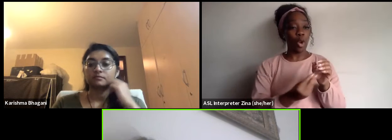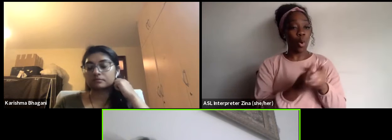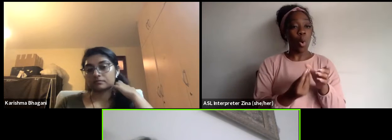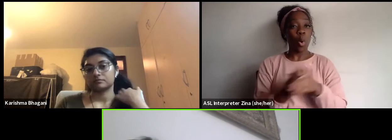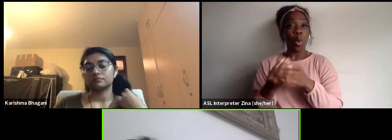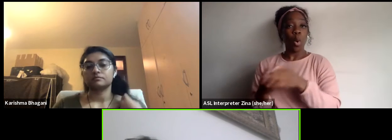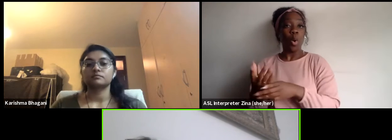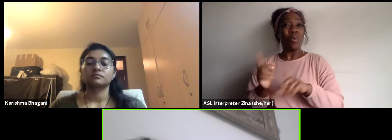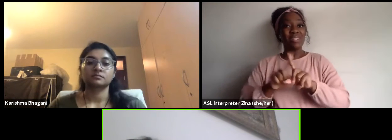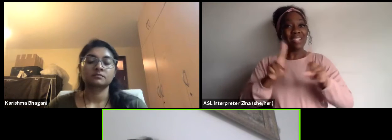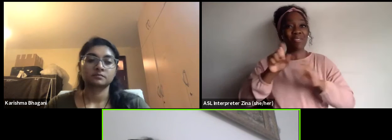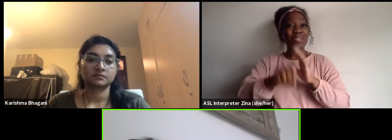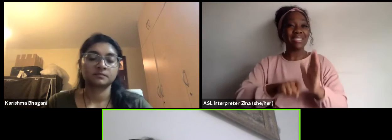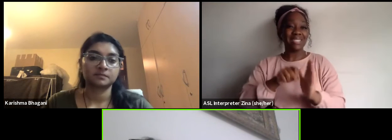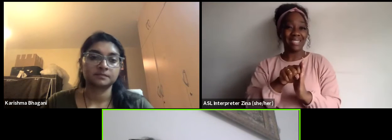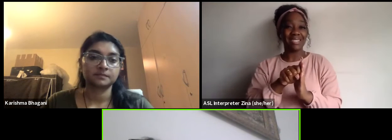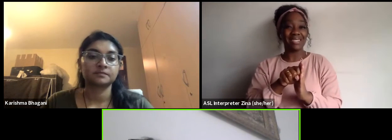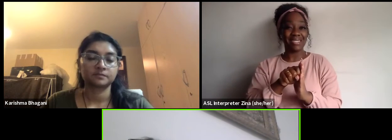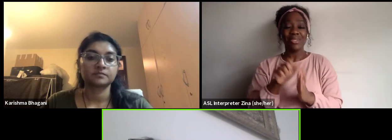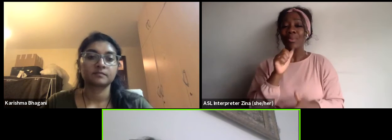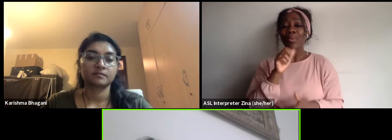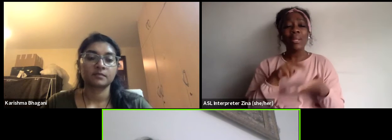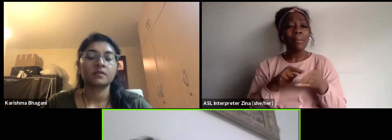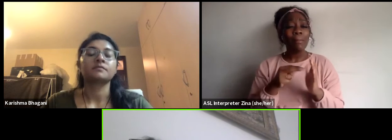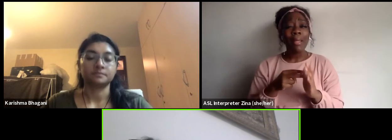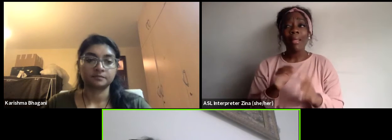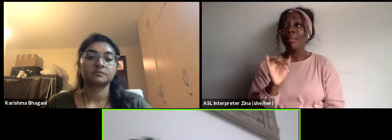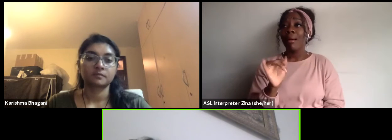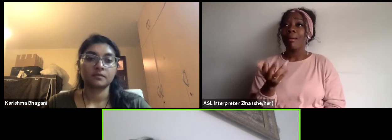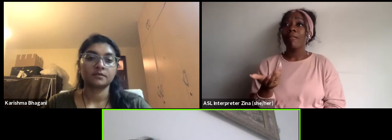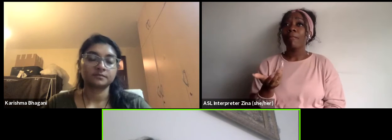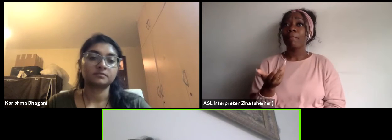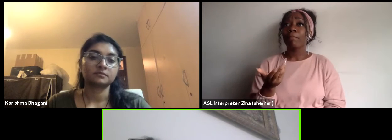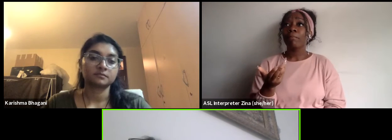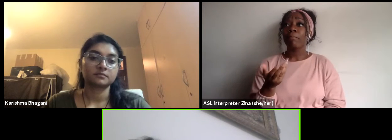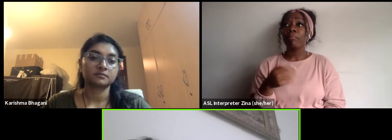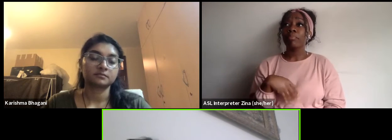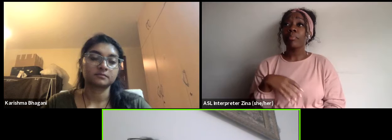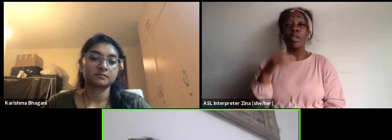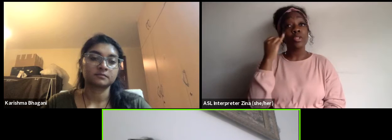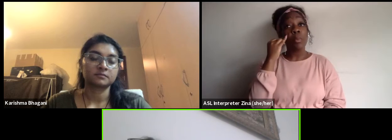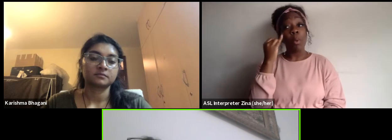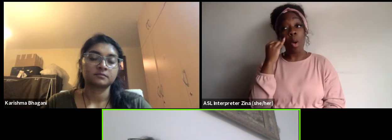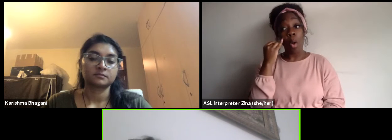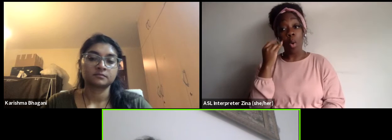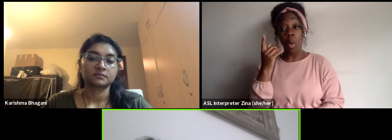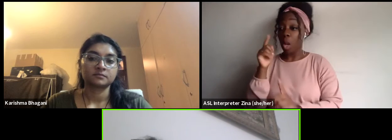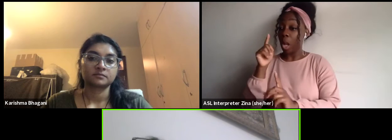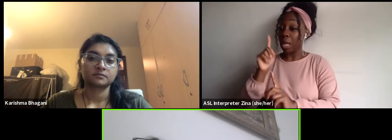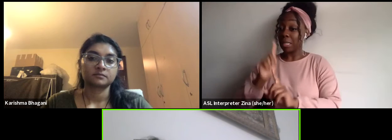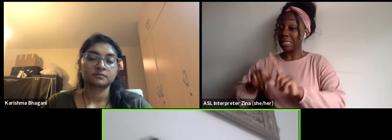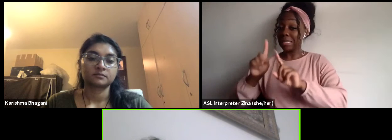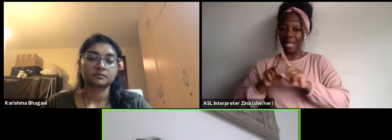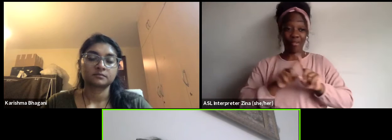from different income stream at the same time but one can give you right now but the other you plant